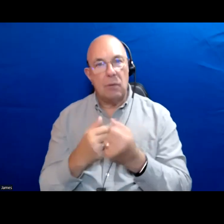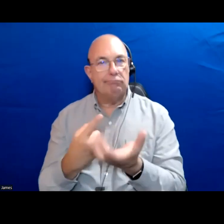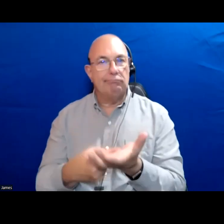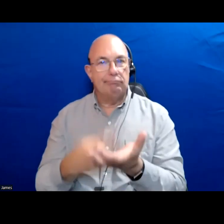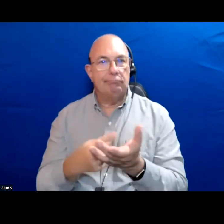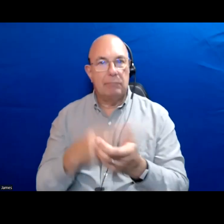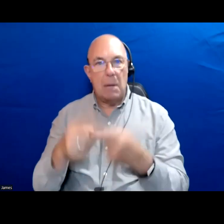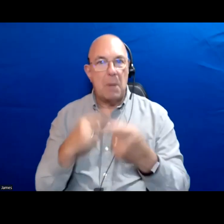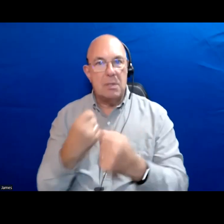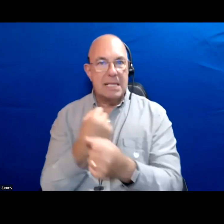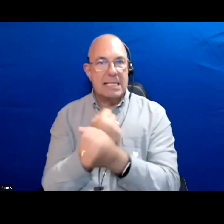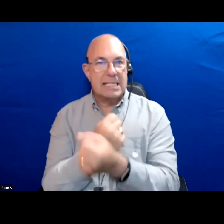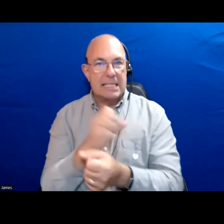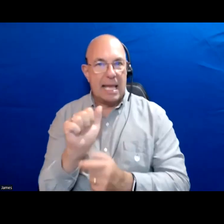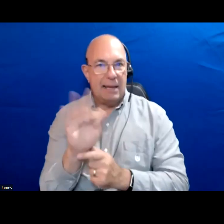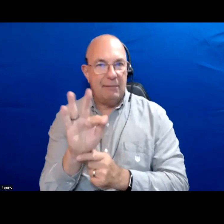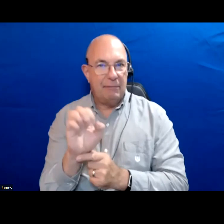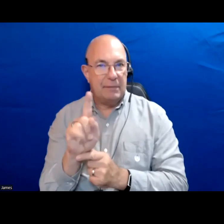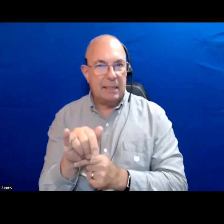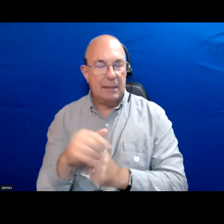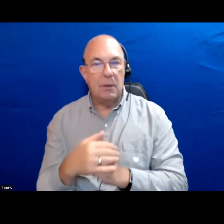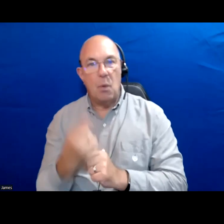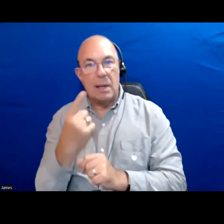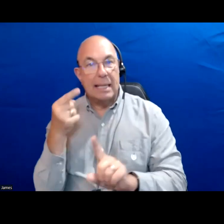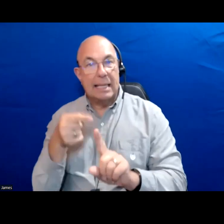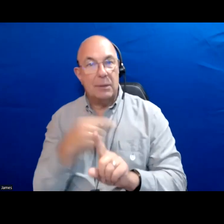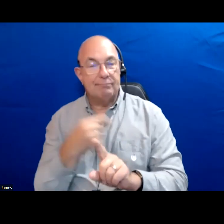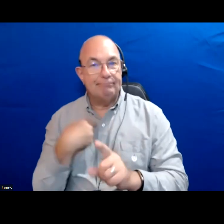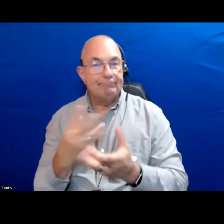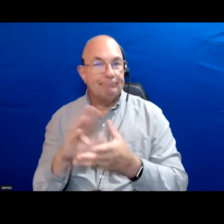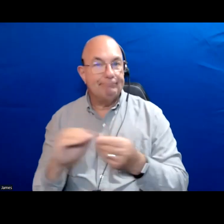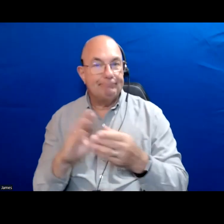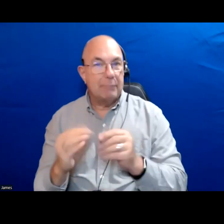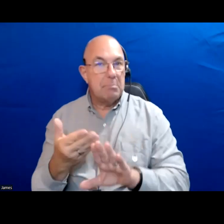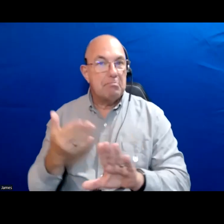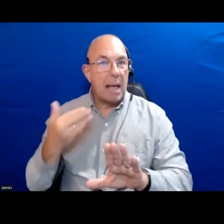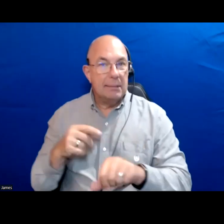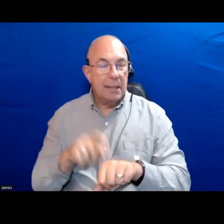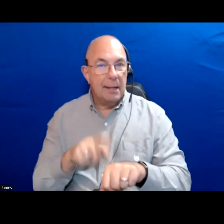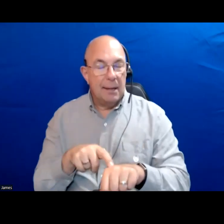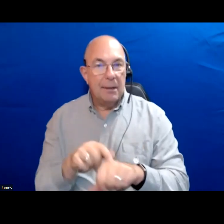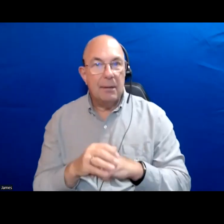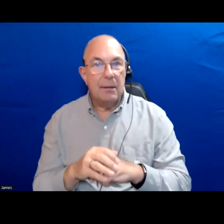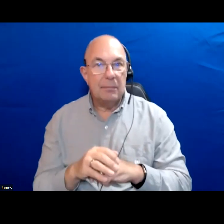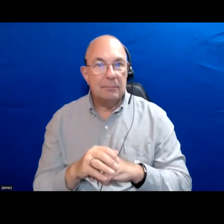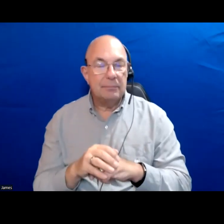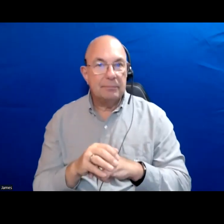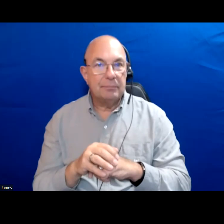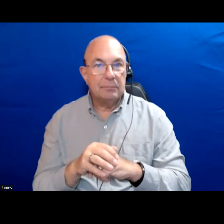public safety are being had. One of the key things that we are written about in the past is the erosion in the provision